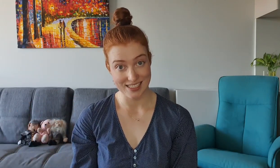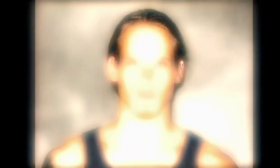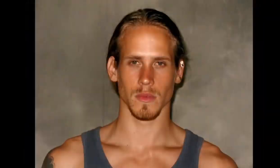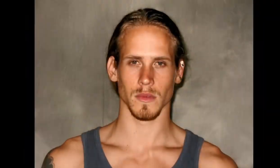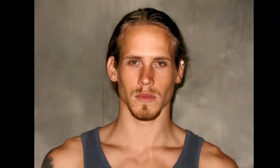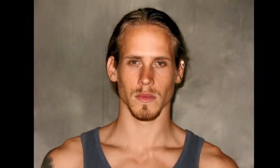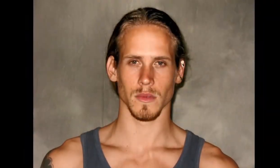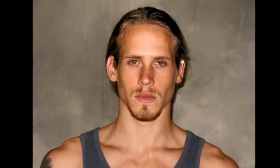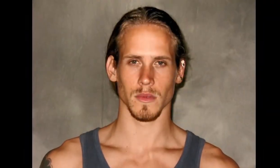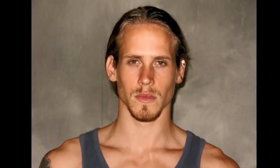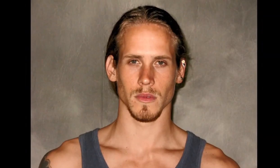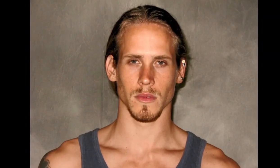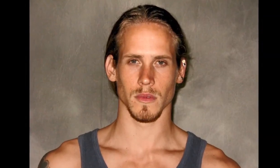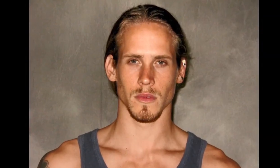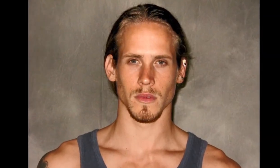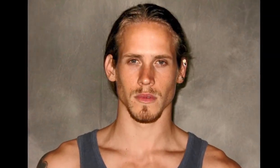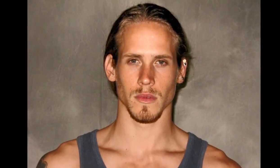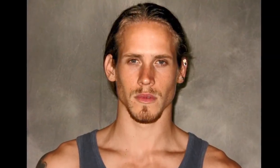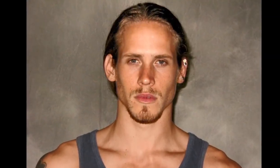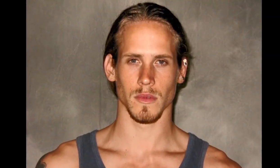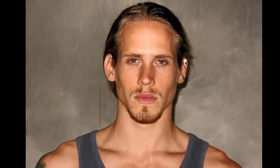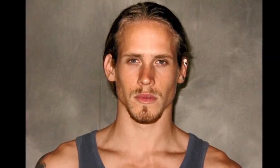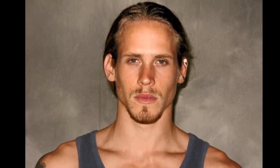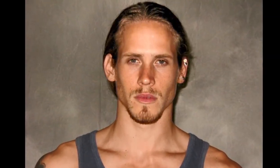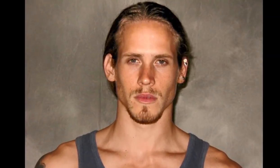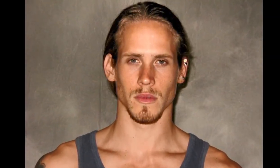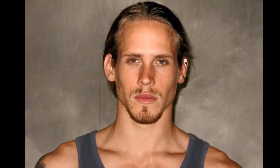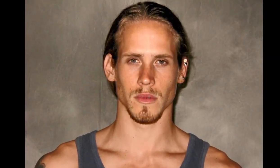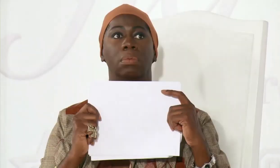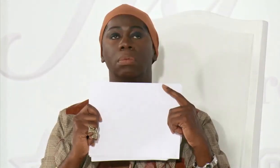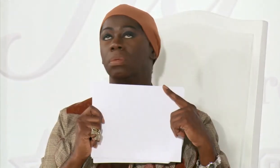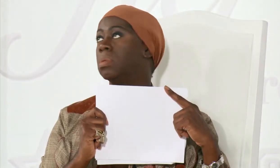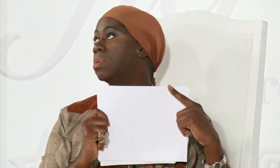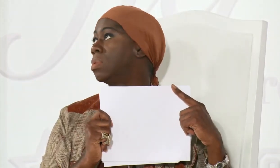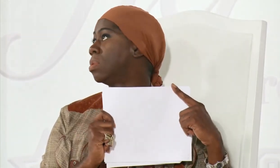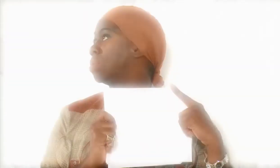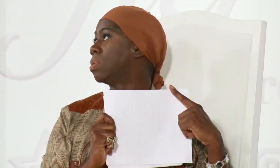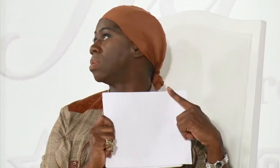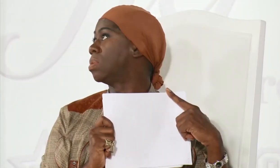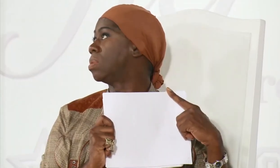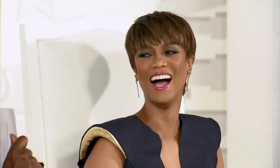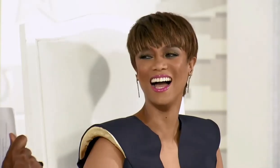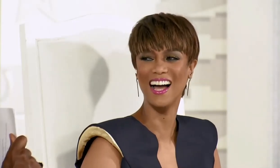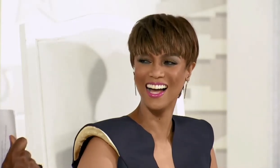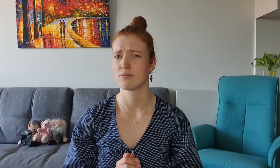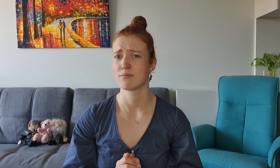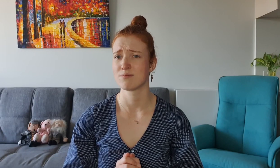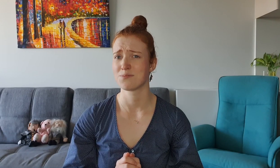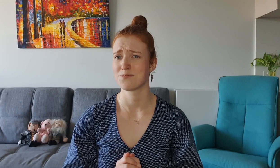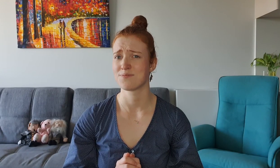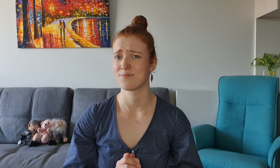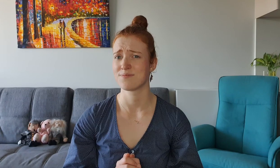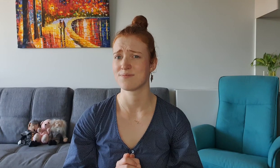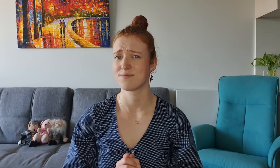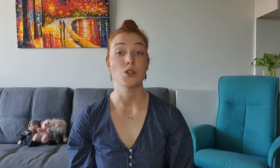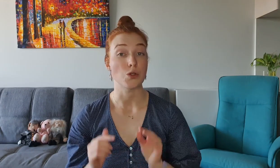He looks like I saw him on the six o'clock news Stop it, J